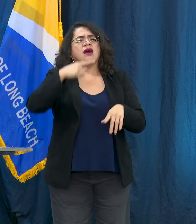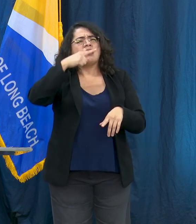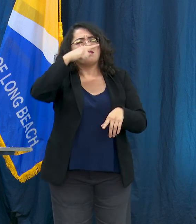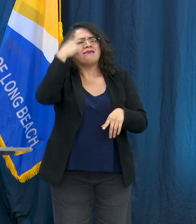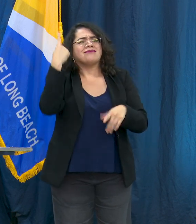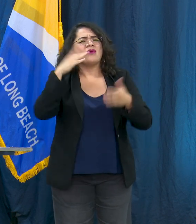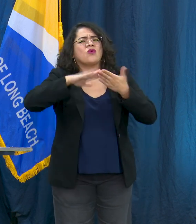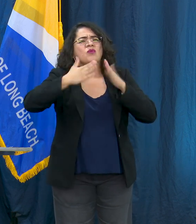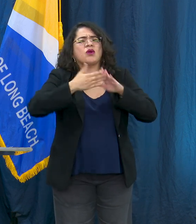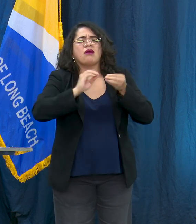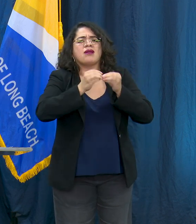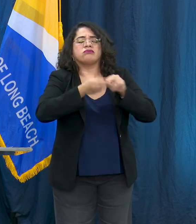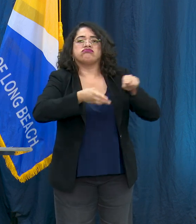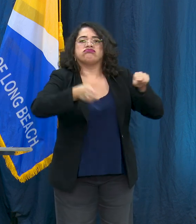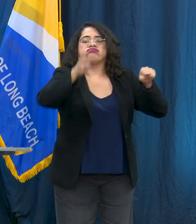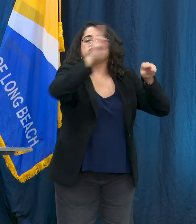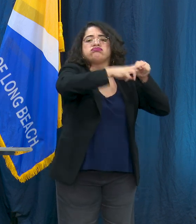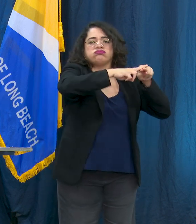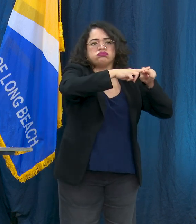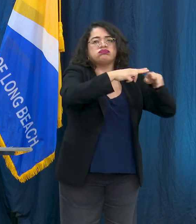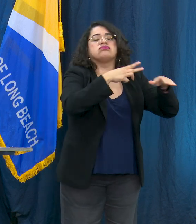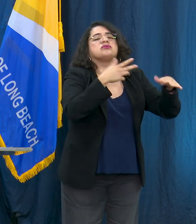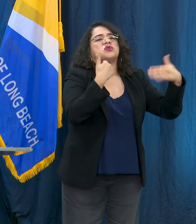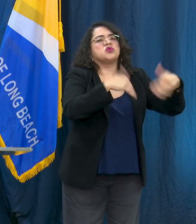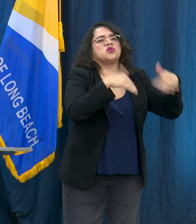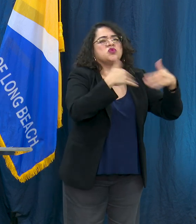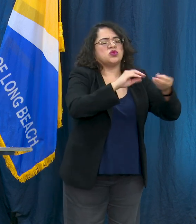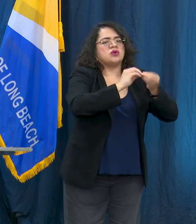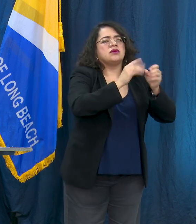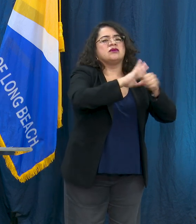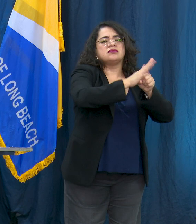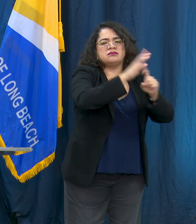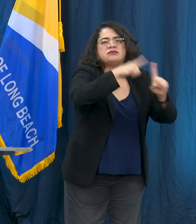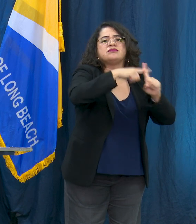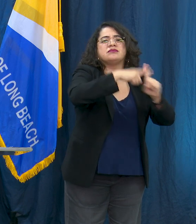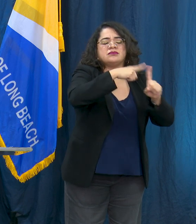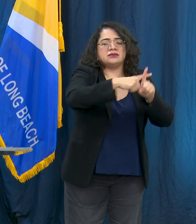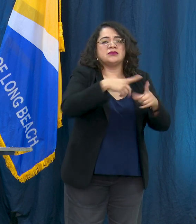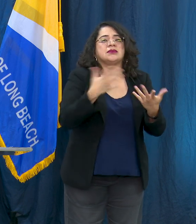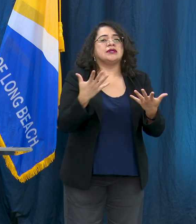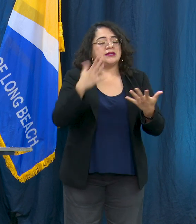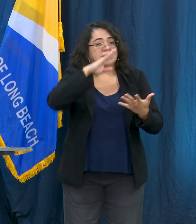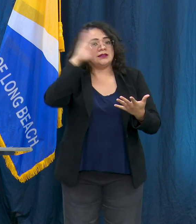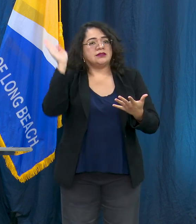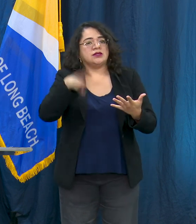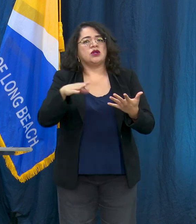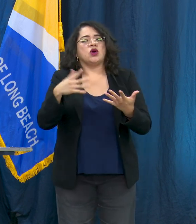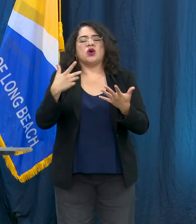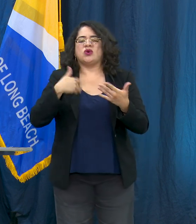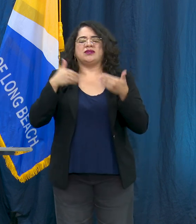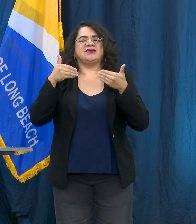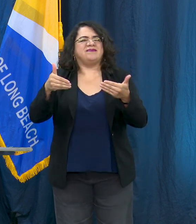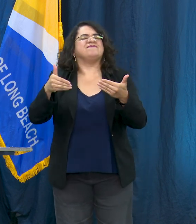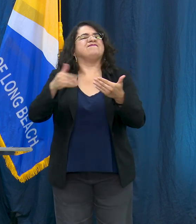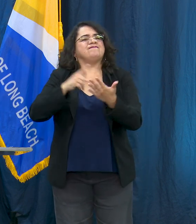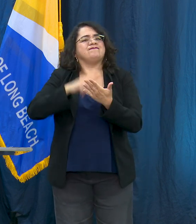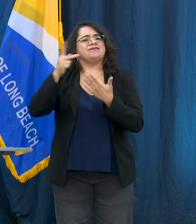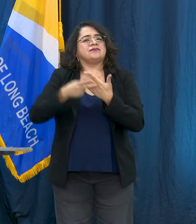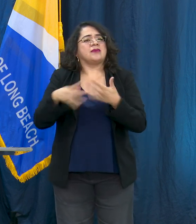engaging in a number of community forums to understand the impacts of COVID and race in the city. This week, the City Council adopted a framework for